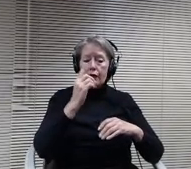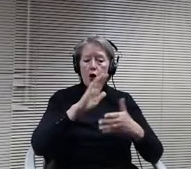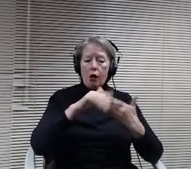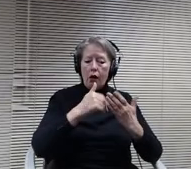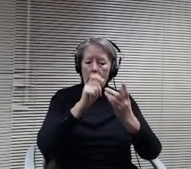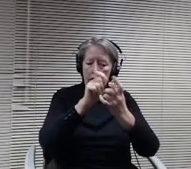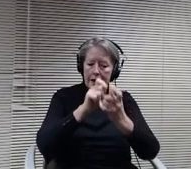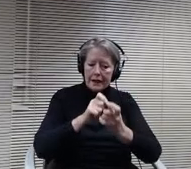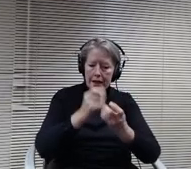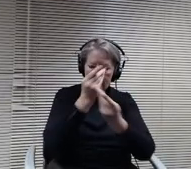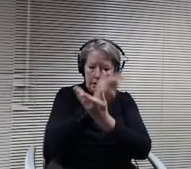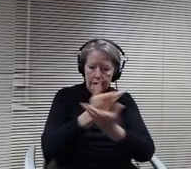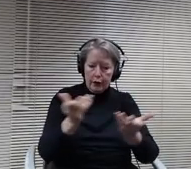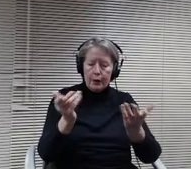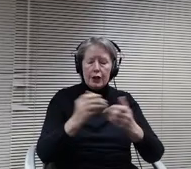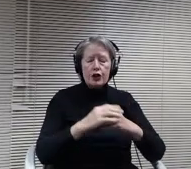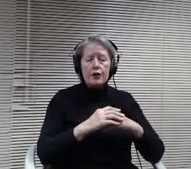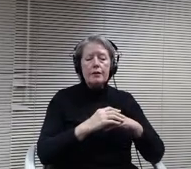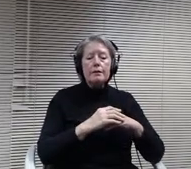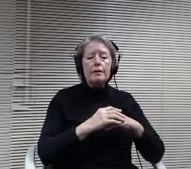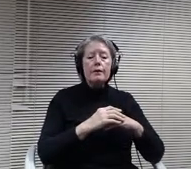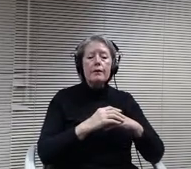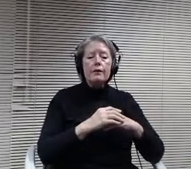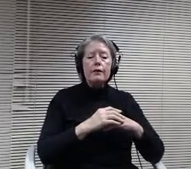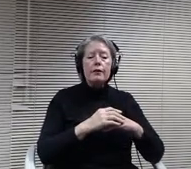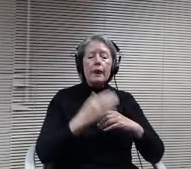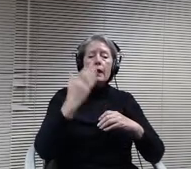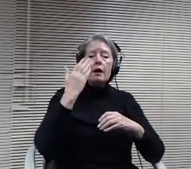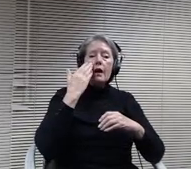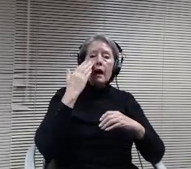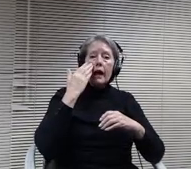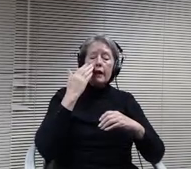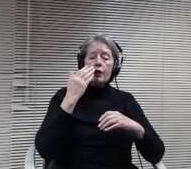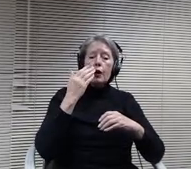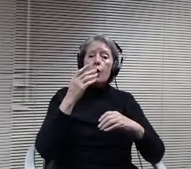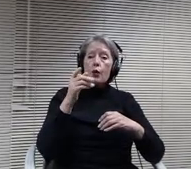know that you and all of our administrators and another staff